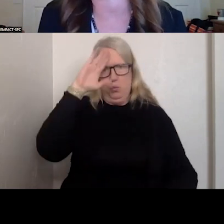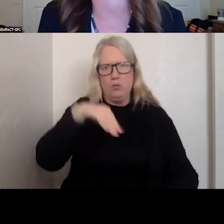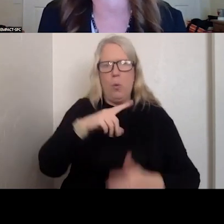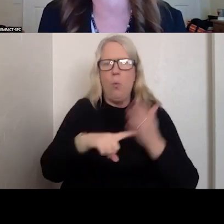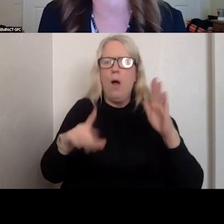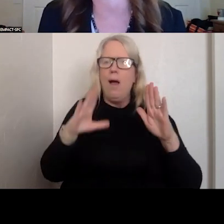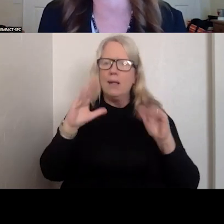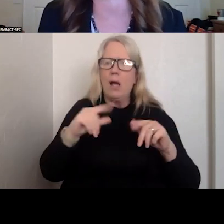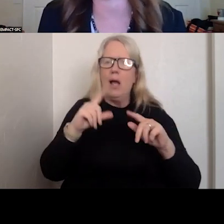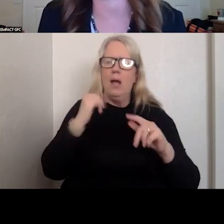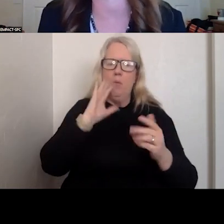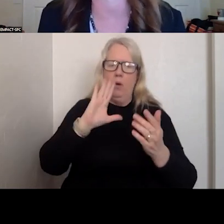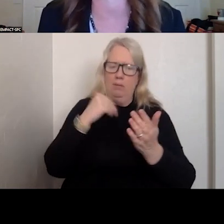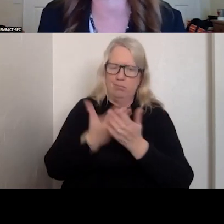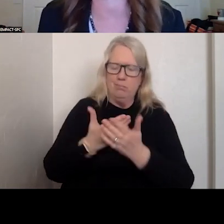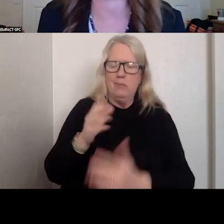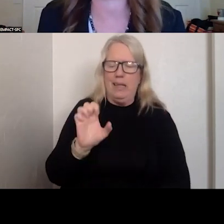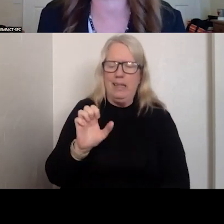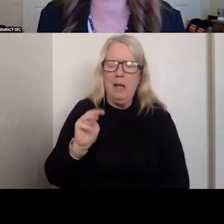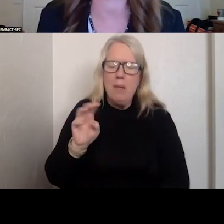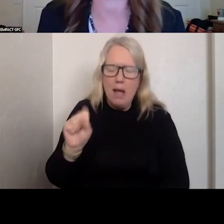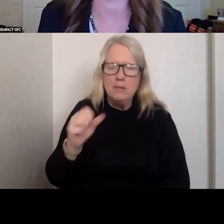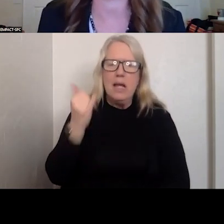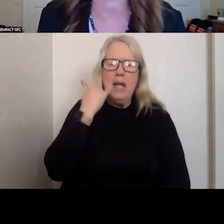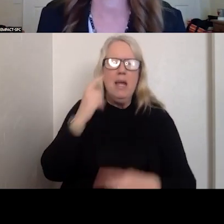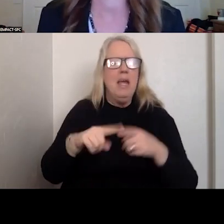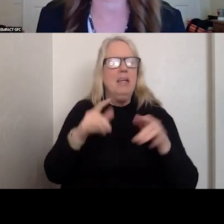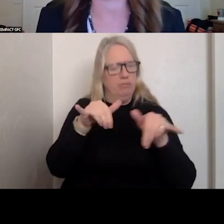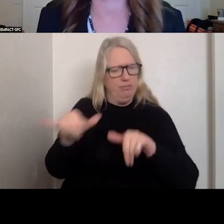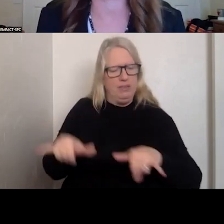EMS GETS ON SCENE AND THERE IS A LOT OF STANDARDIZATION NOW AND